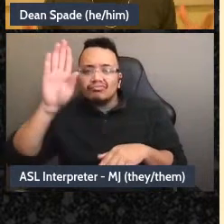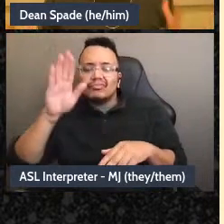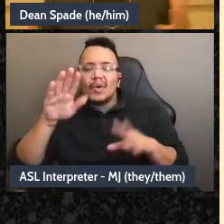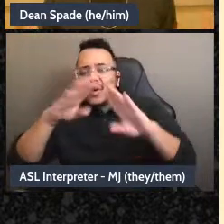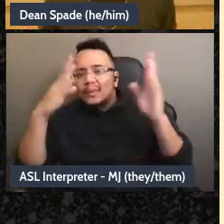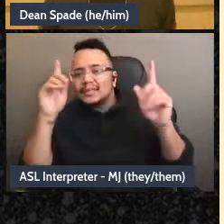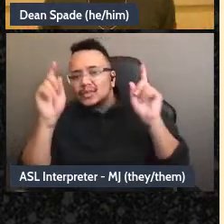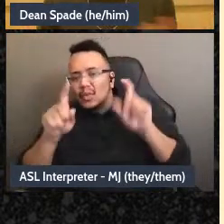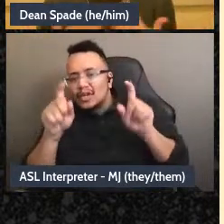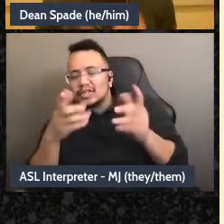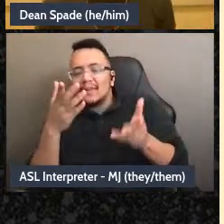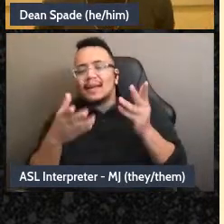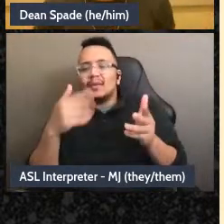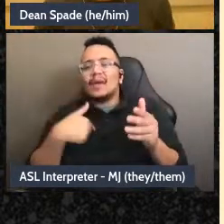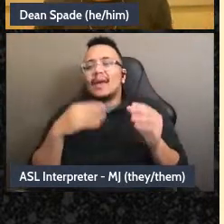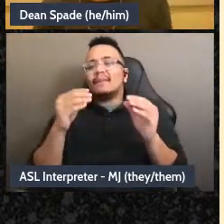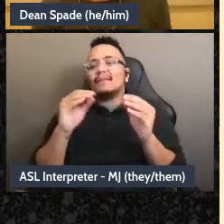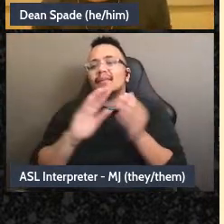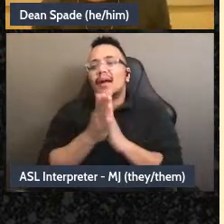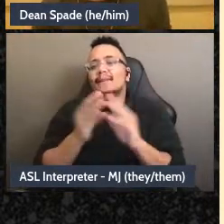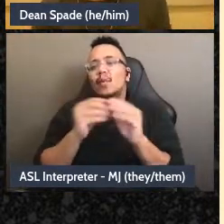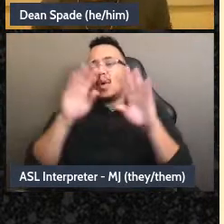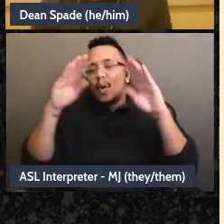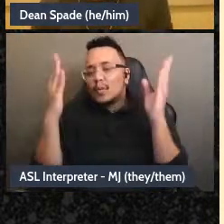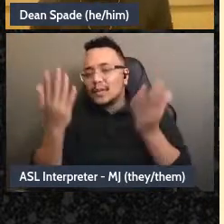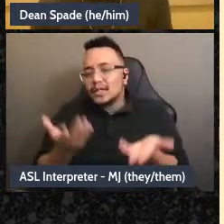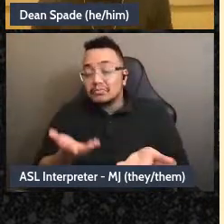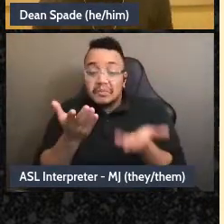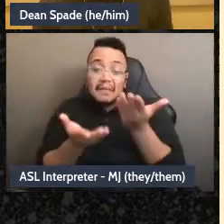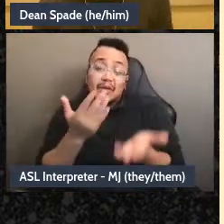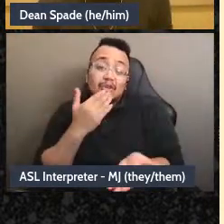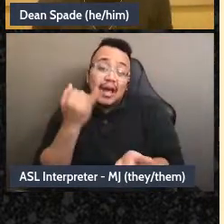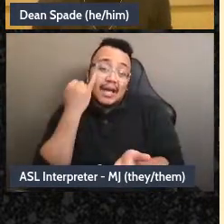like, more flexible” That's probably how I would raise it, but, it might be like we want to have